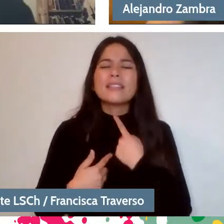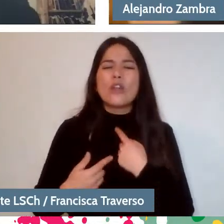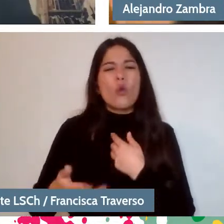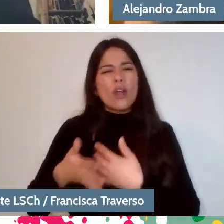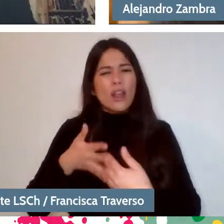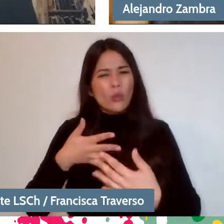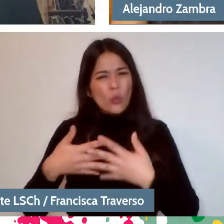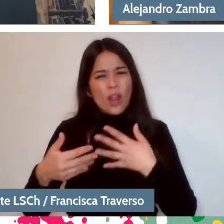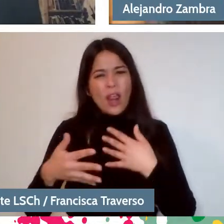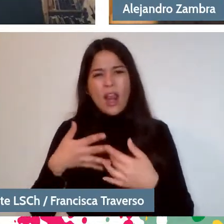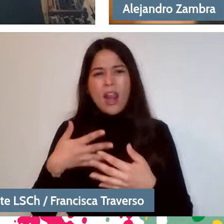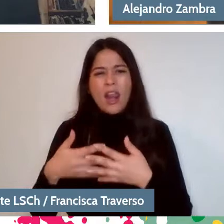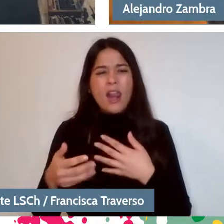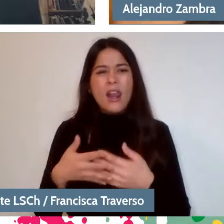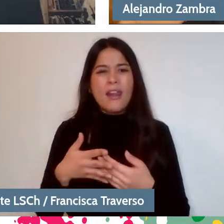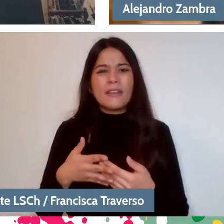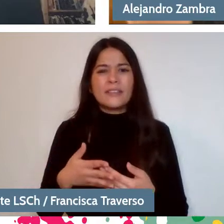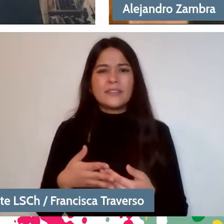Yeah, 3-6-2.